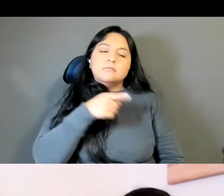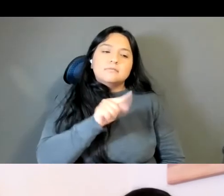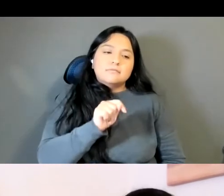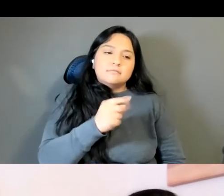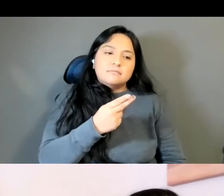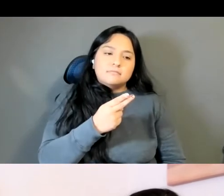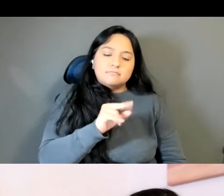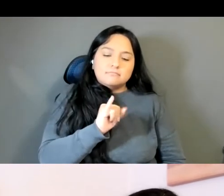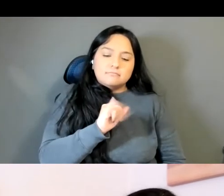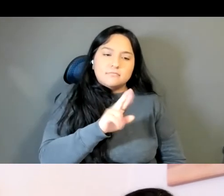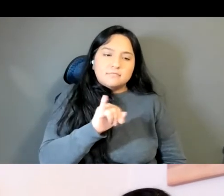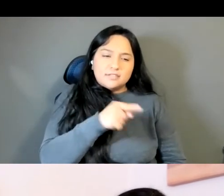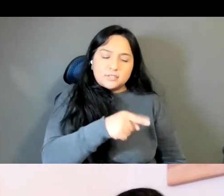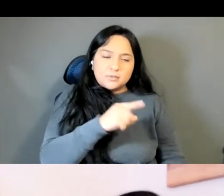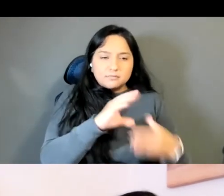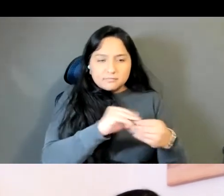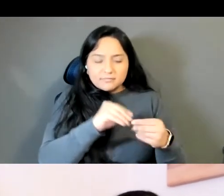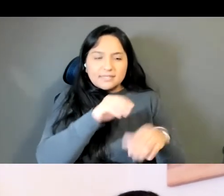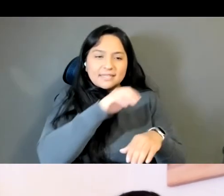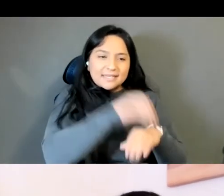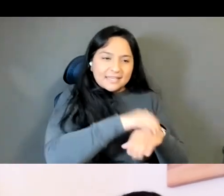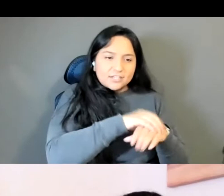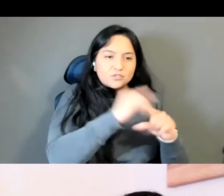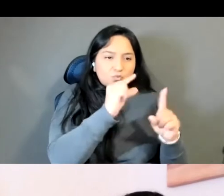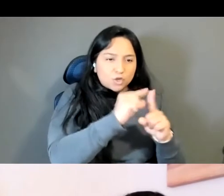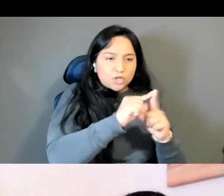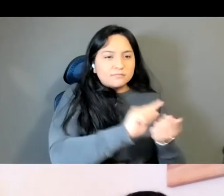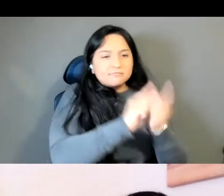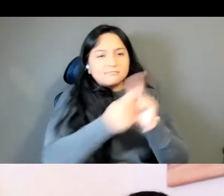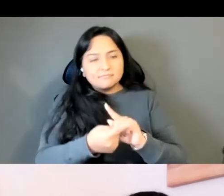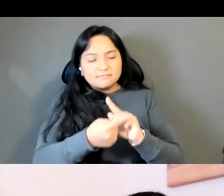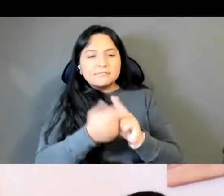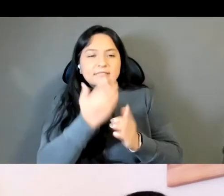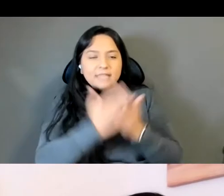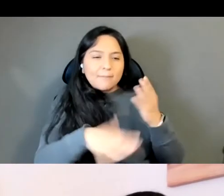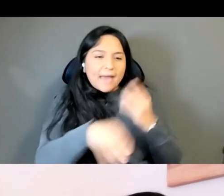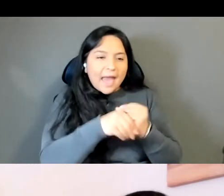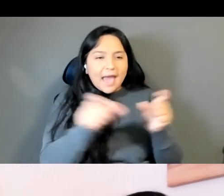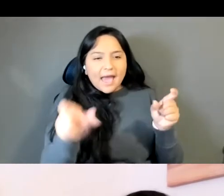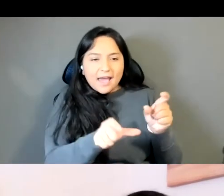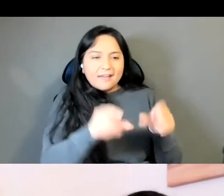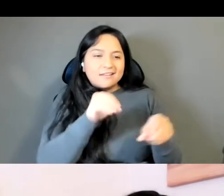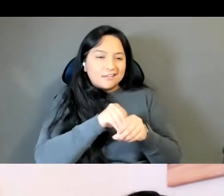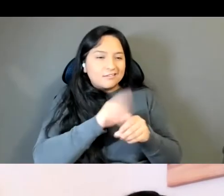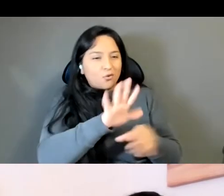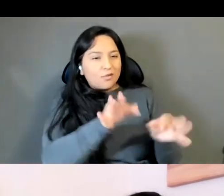Burmese you talk about just like the nuance the like places we are kind of missing being